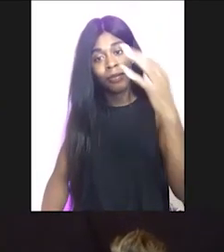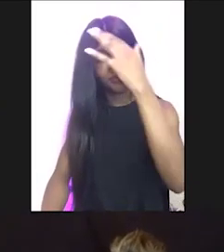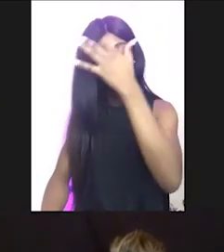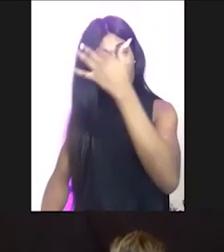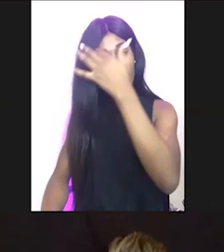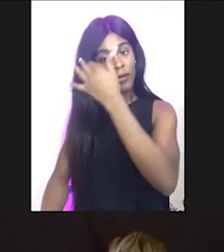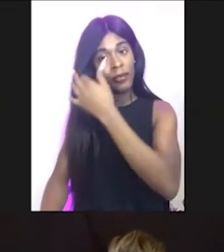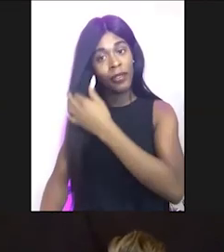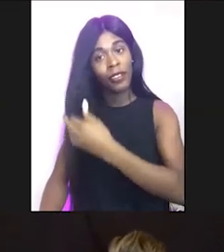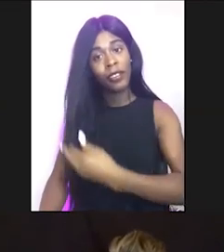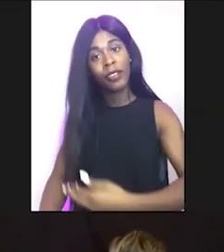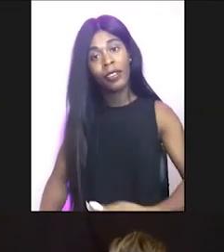True.